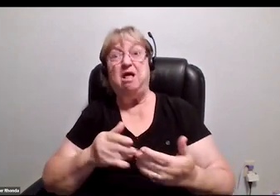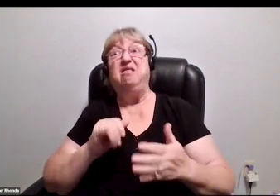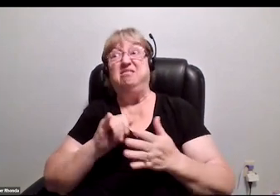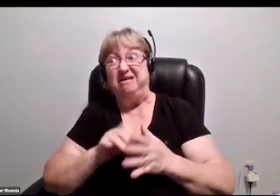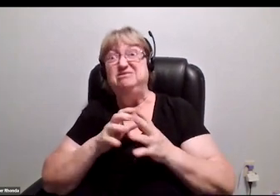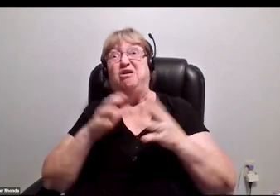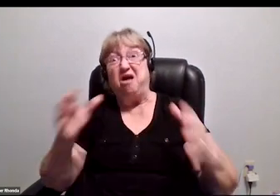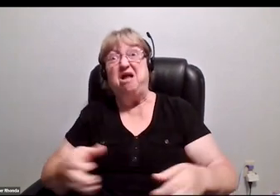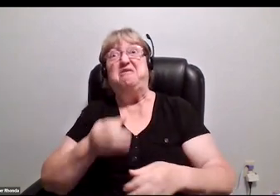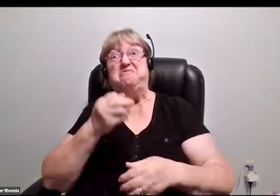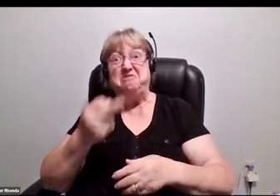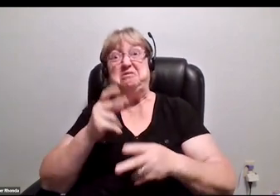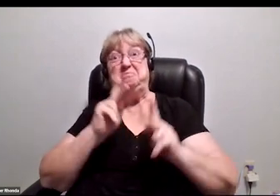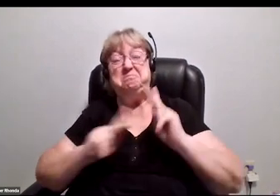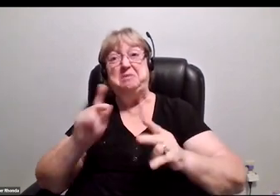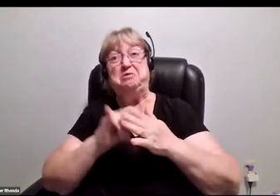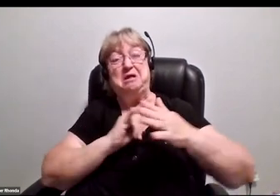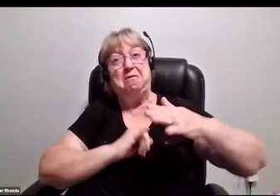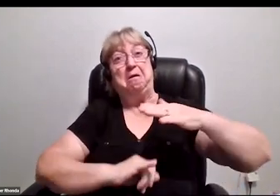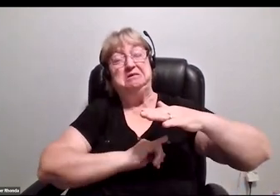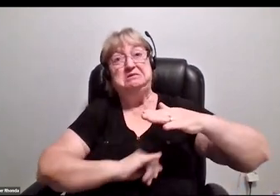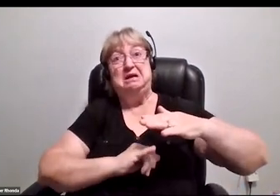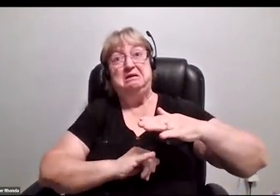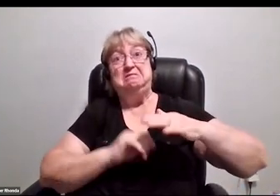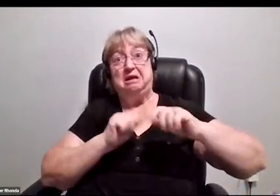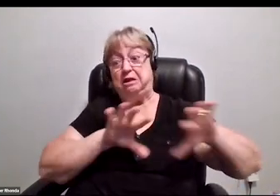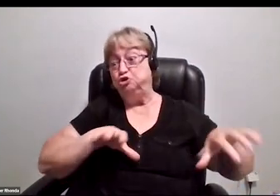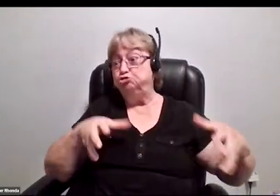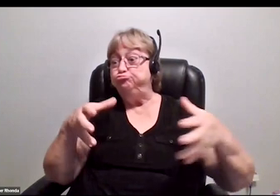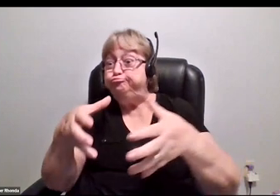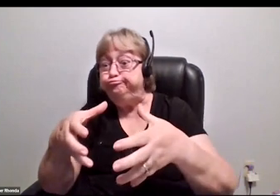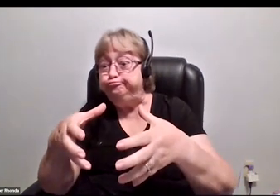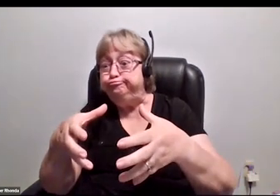That's a lot of fucking people that are isolated that can just get together and not be isolated anymore.